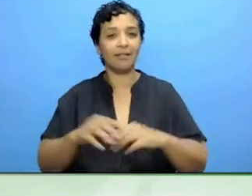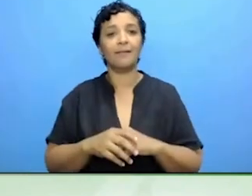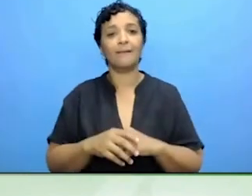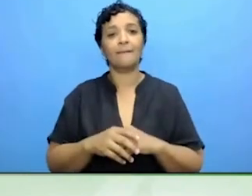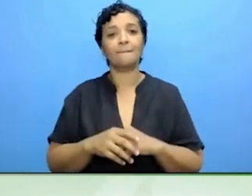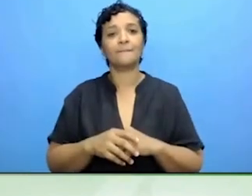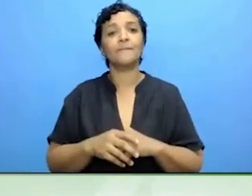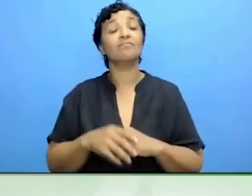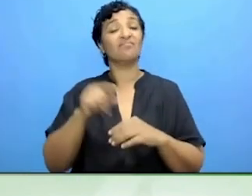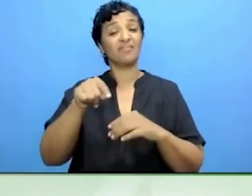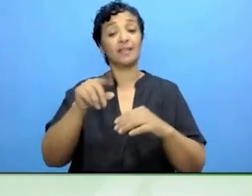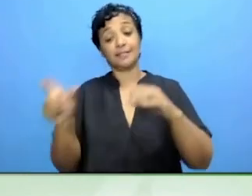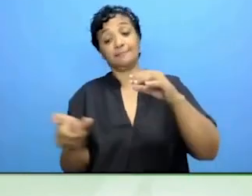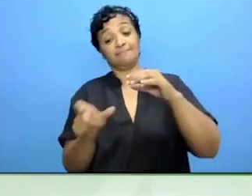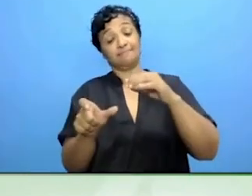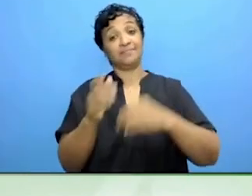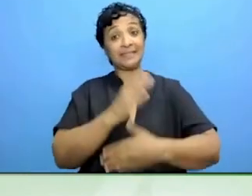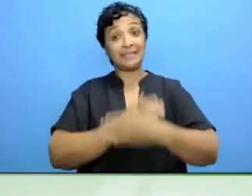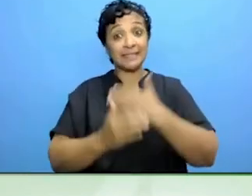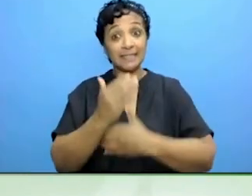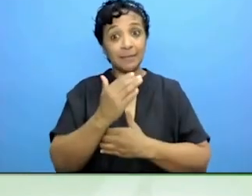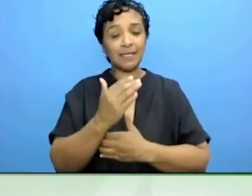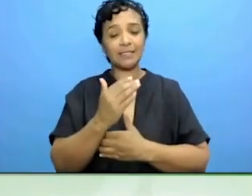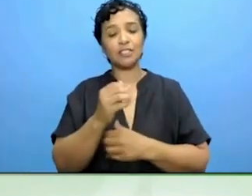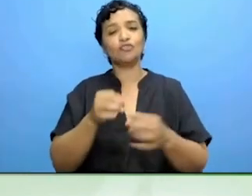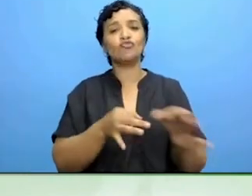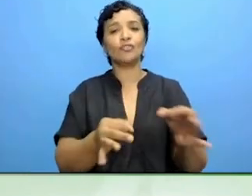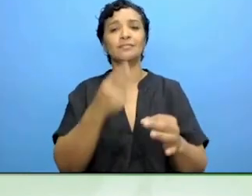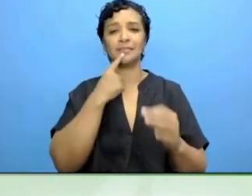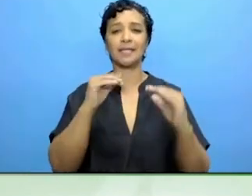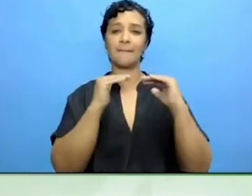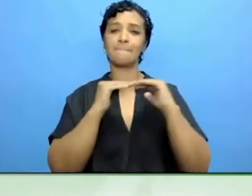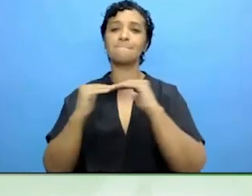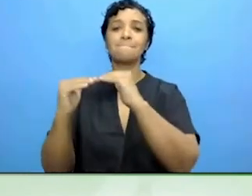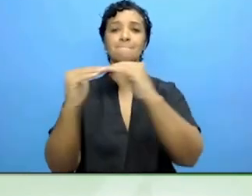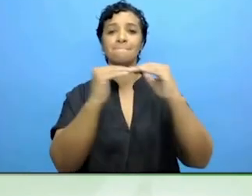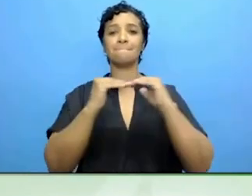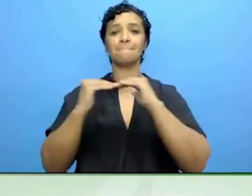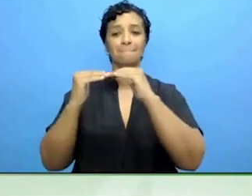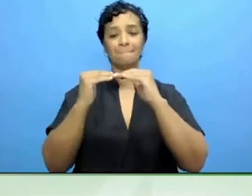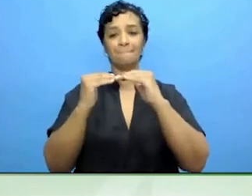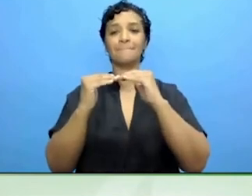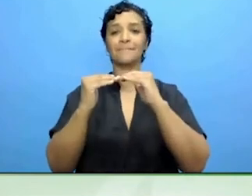'union of equality', that is putting down a marker that we as